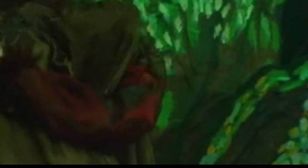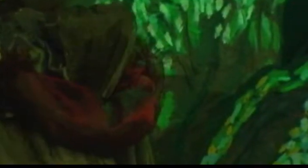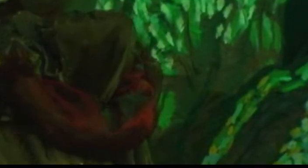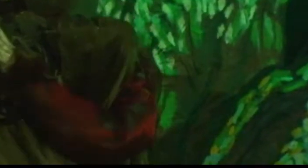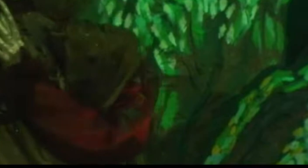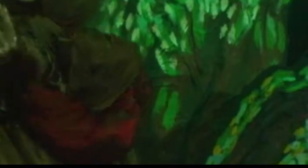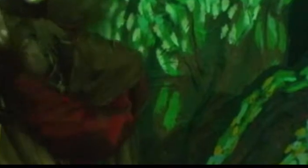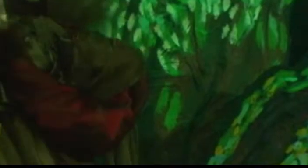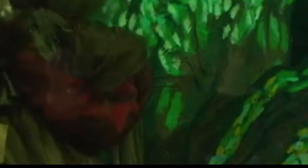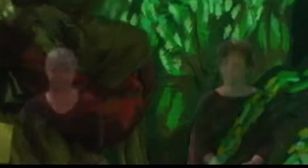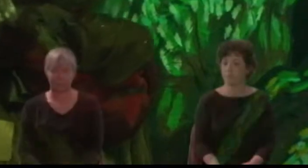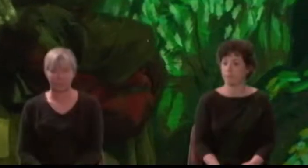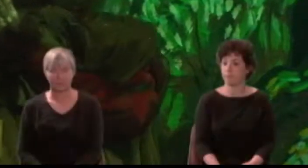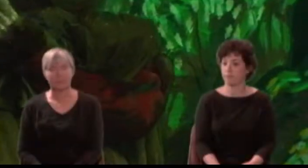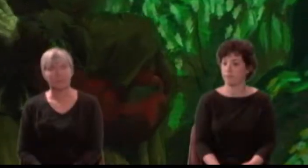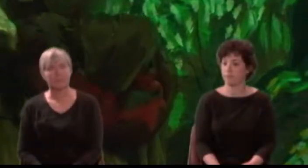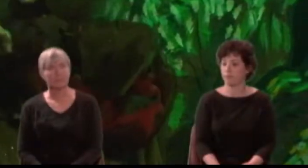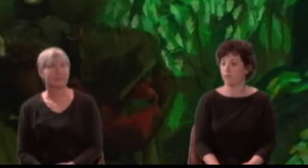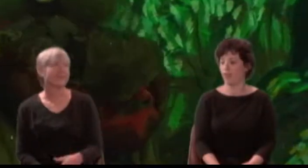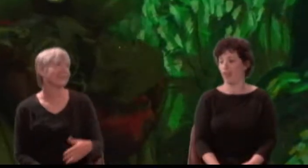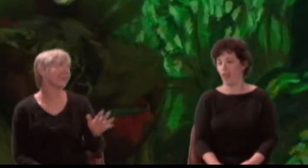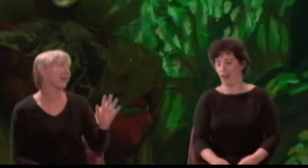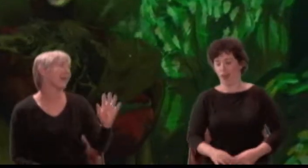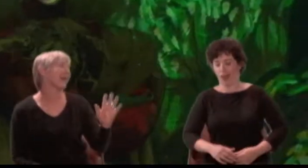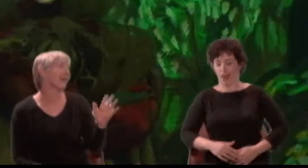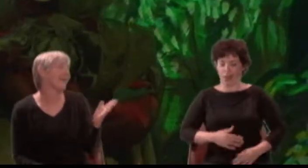Titania: Come sit thee down upon this flowery bed